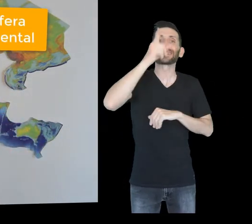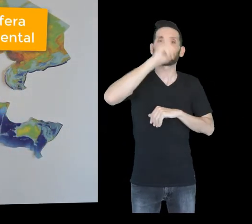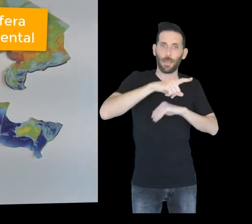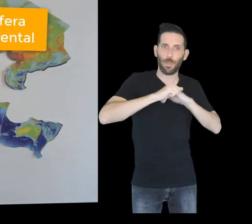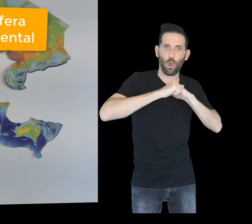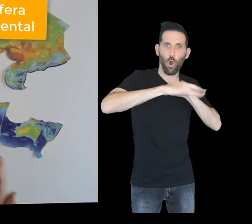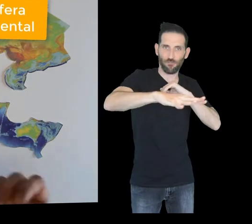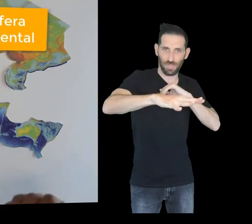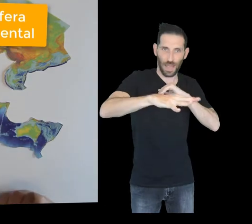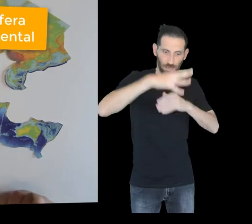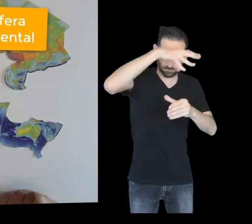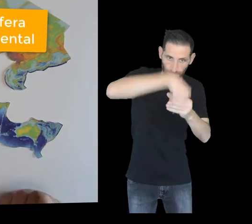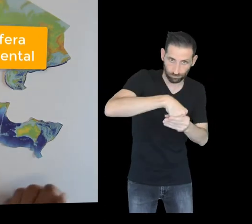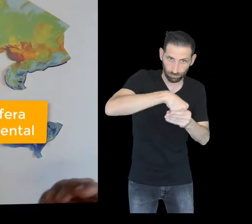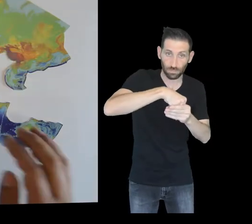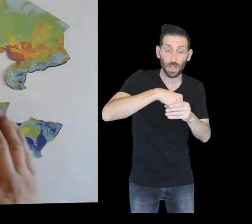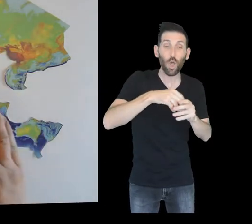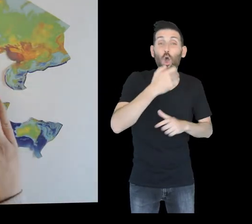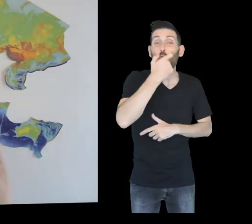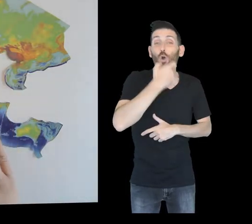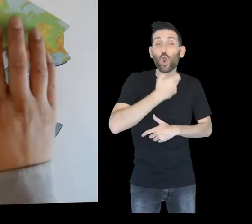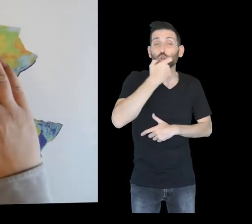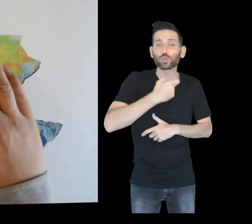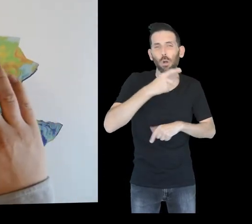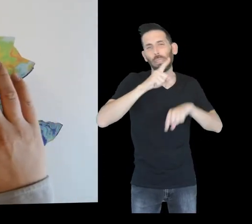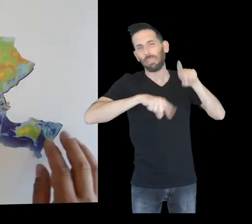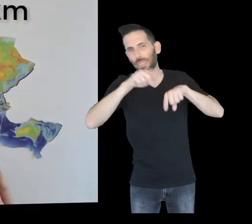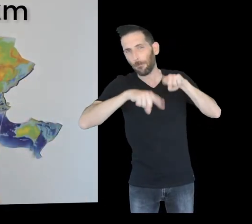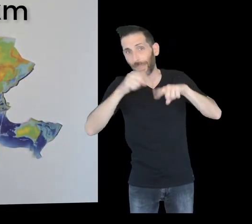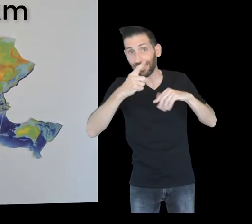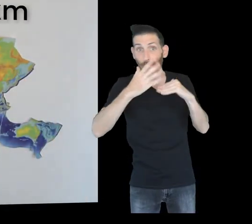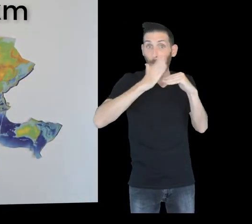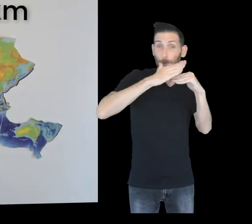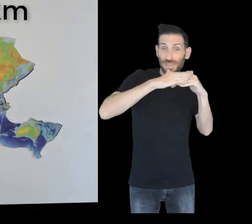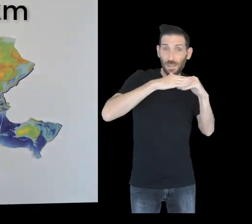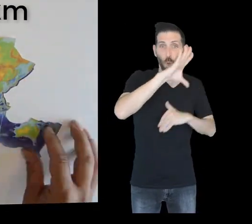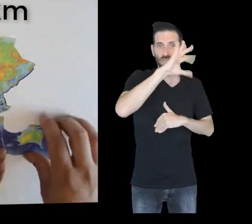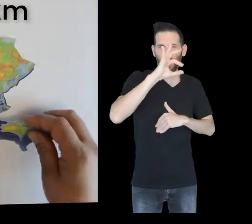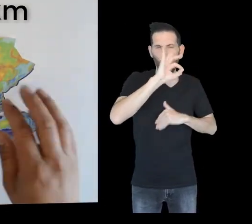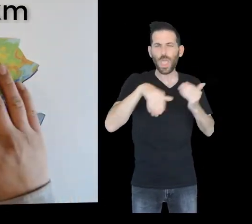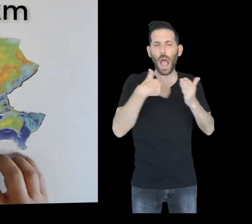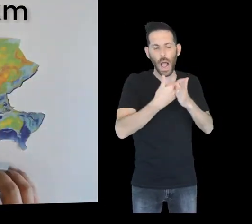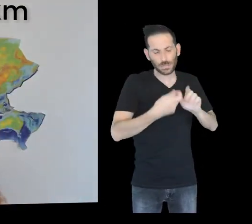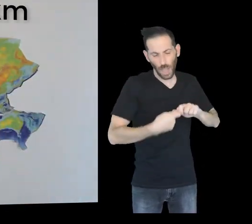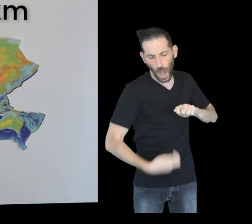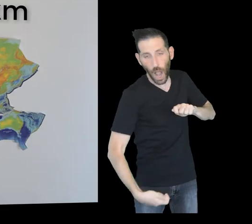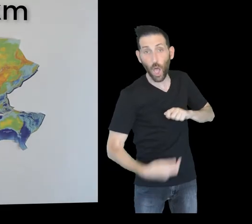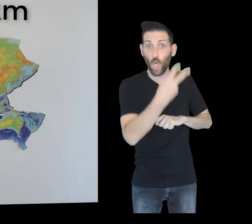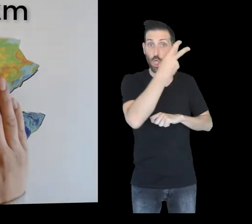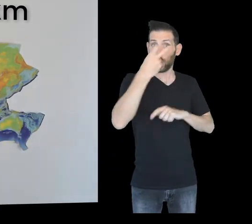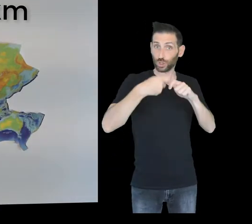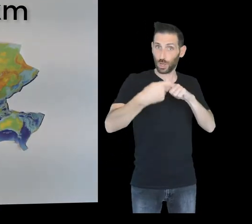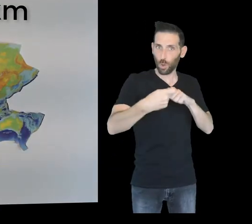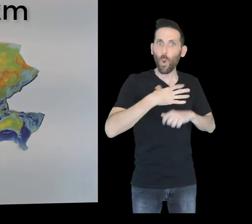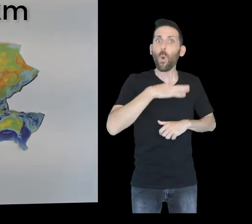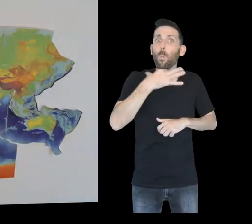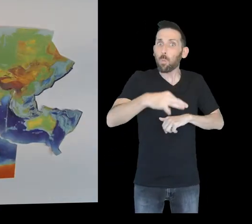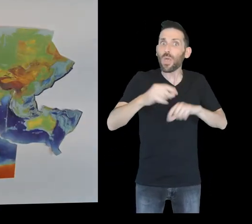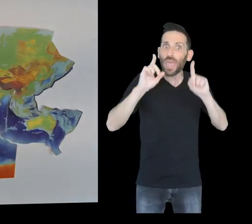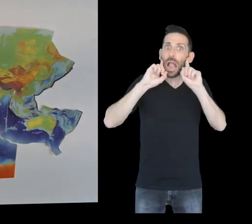whose thickness can range from 50 km to 200 Km, although some can even reach up to 300 Km